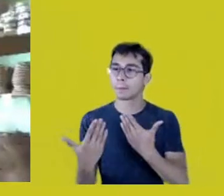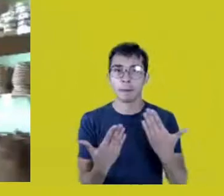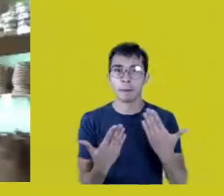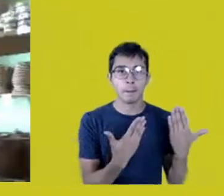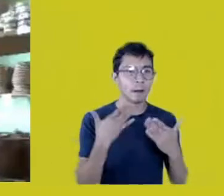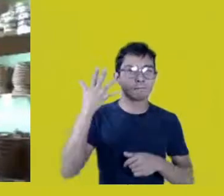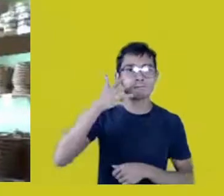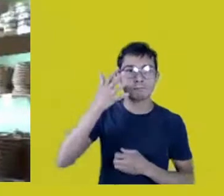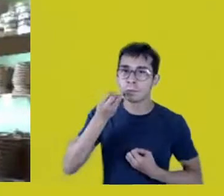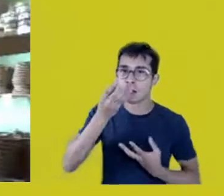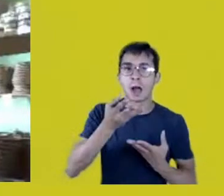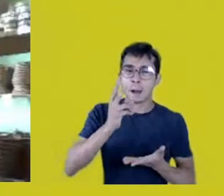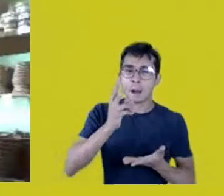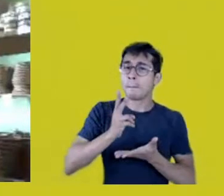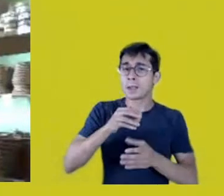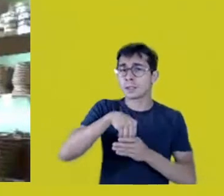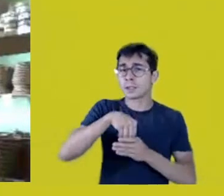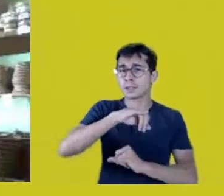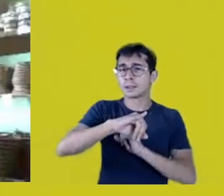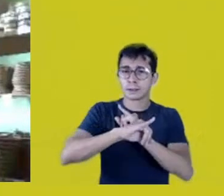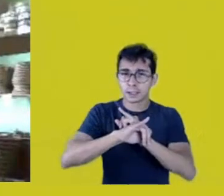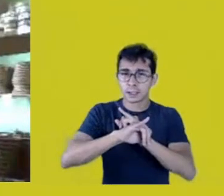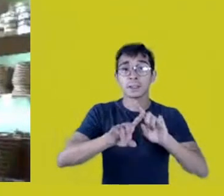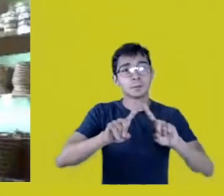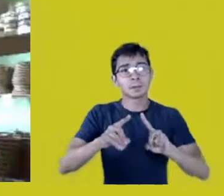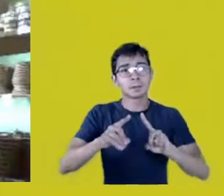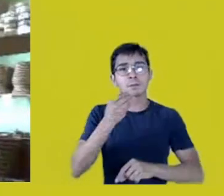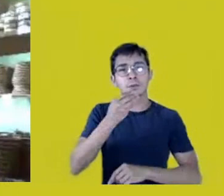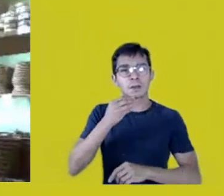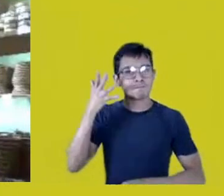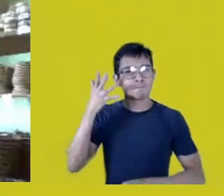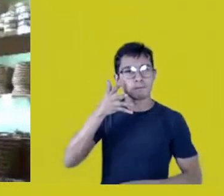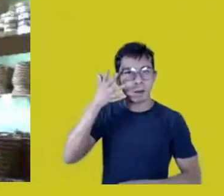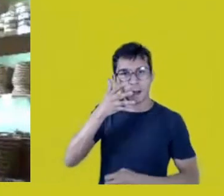We’re occupying the spaces to talk, to convey this anguish,